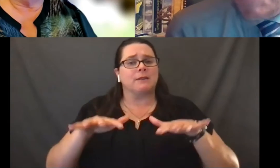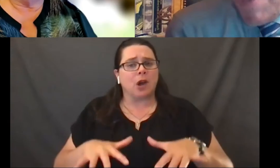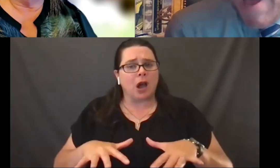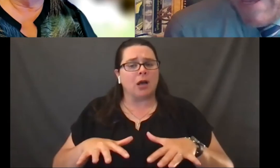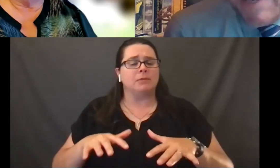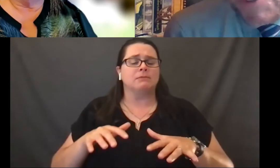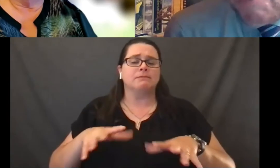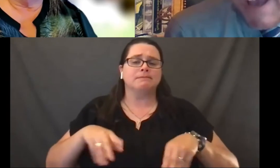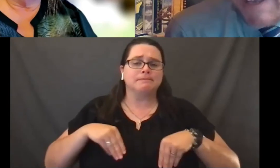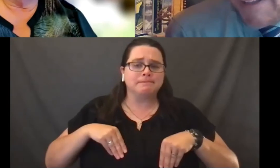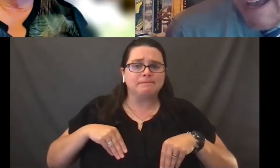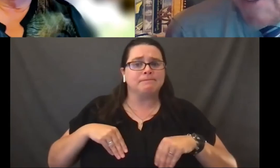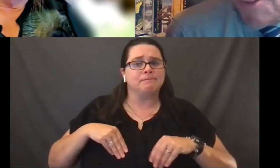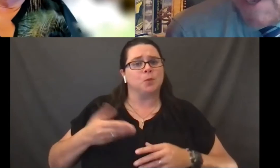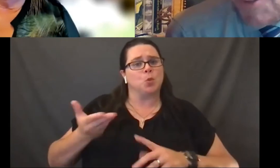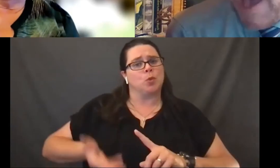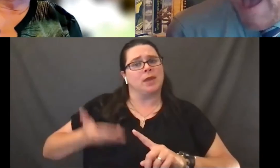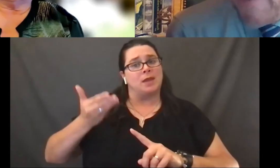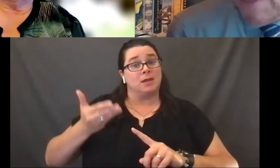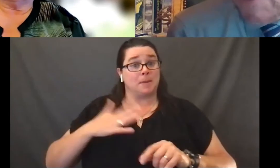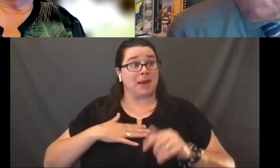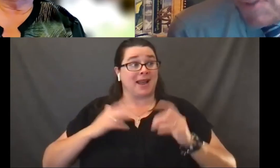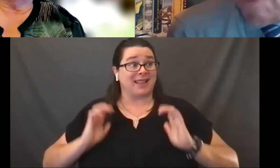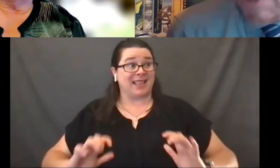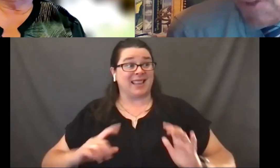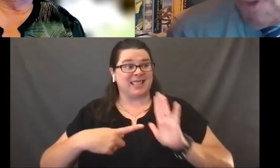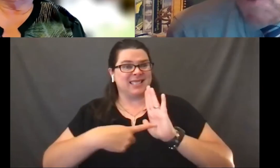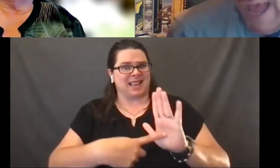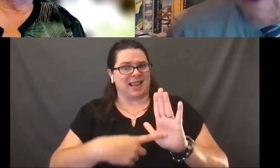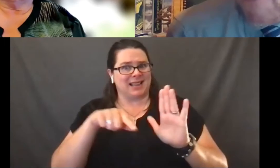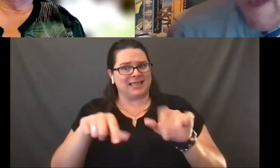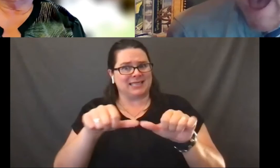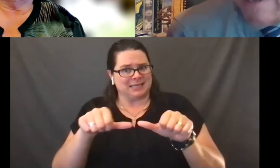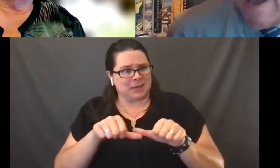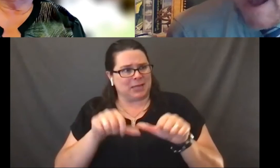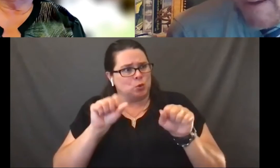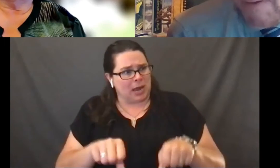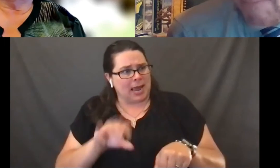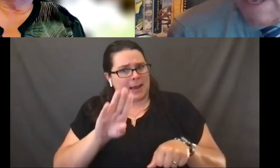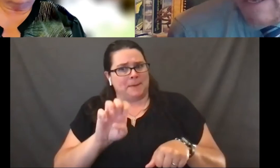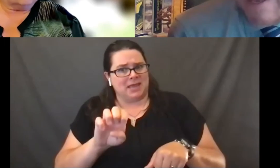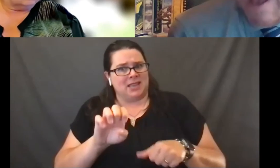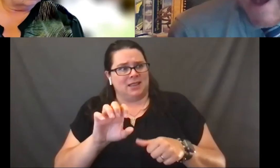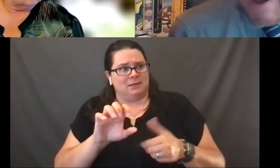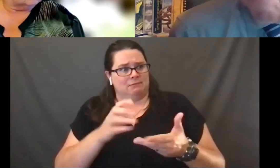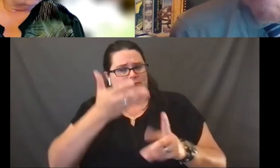It's a sign, as my client says, that this is a place where you can in fact be,